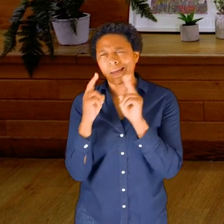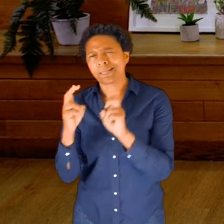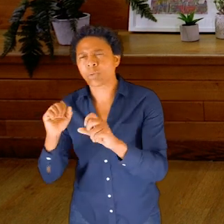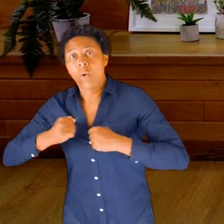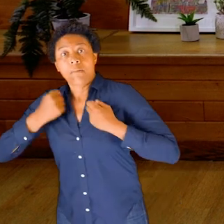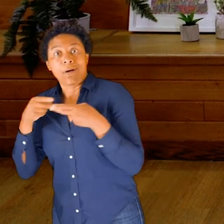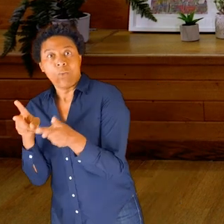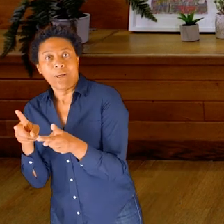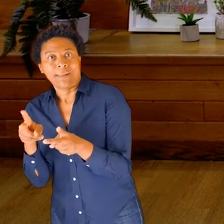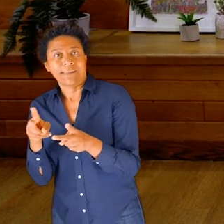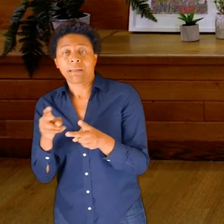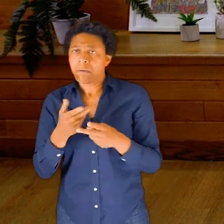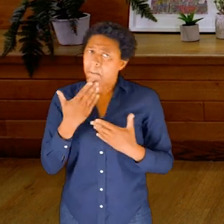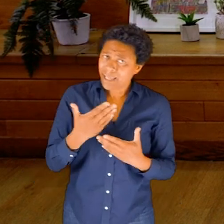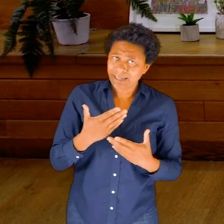free to be creative with the material.